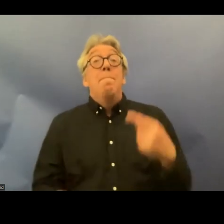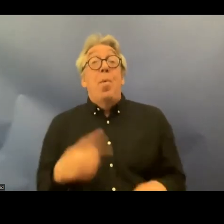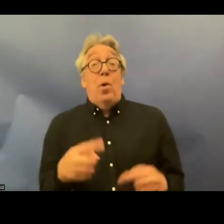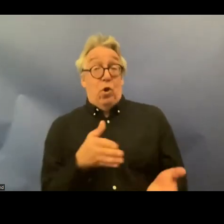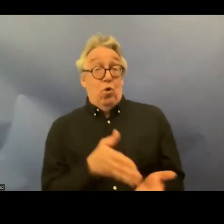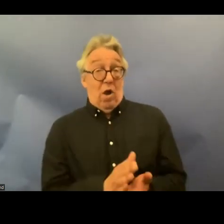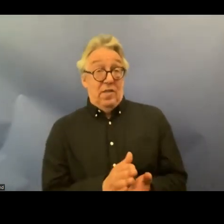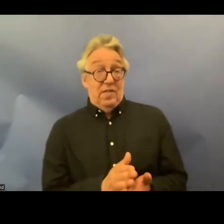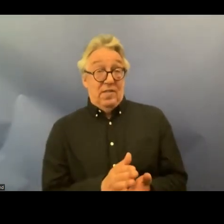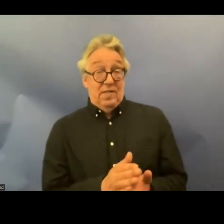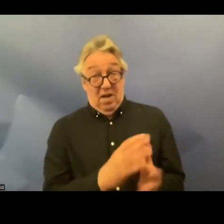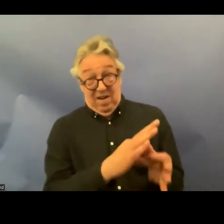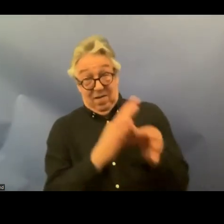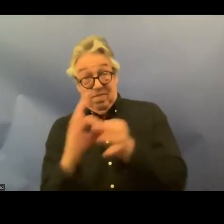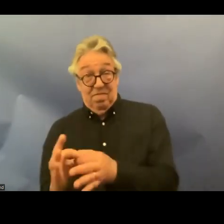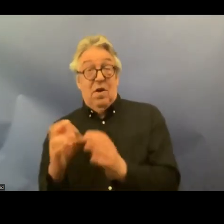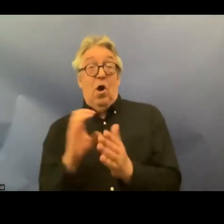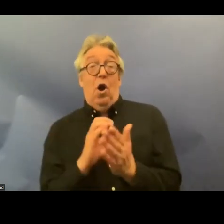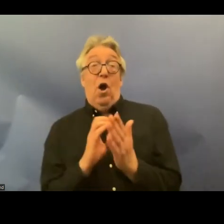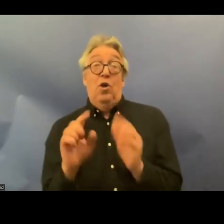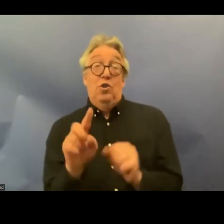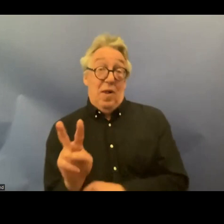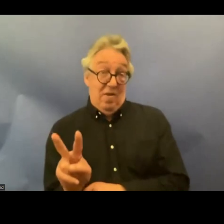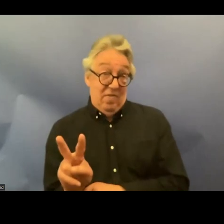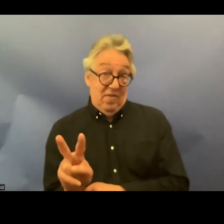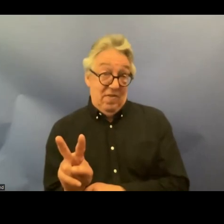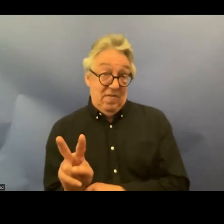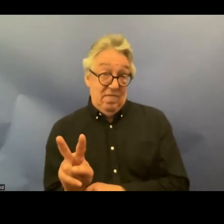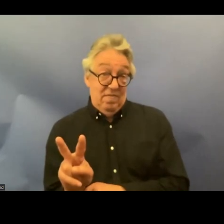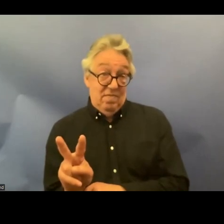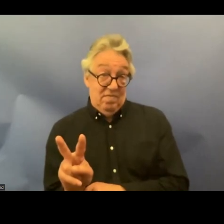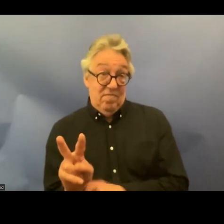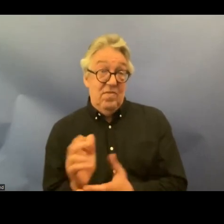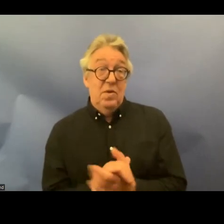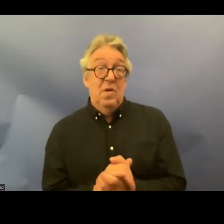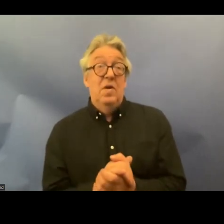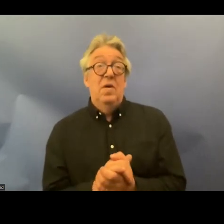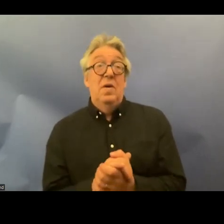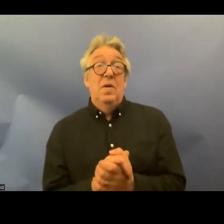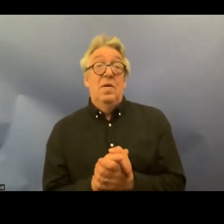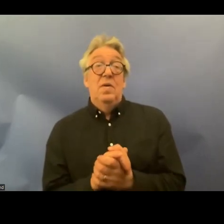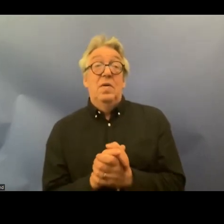relationship to article 12 in many uh situations we have organizational